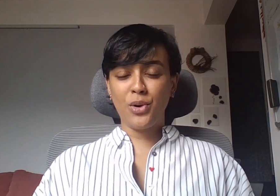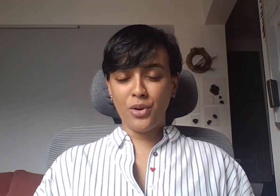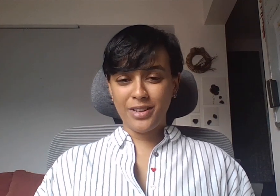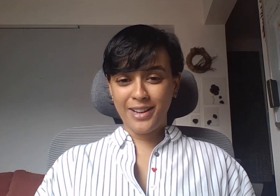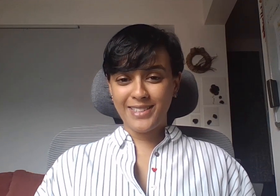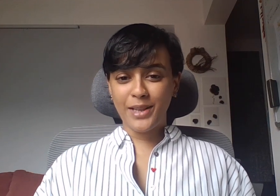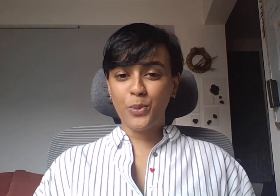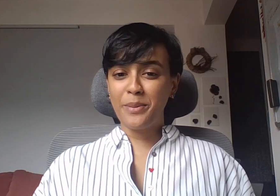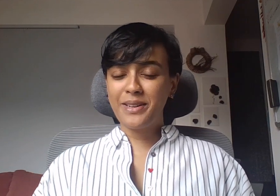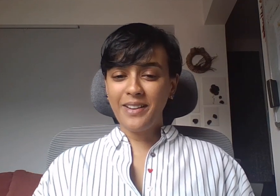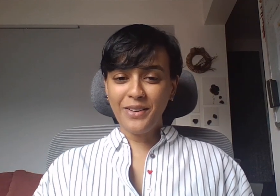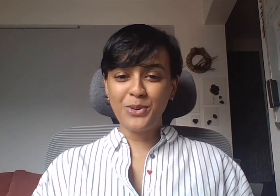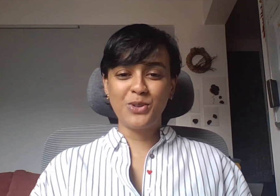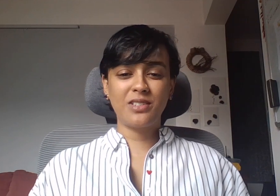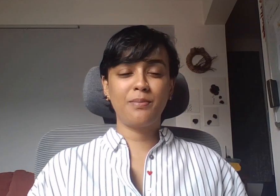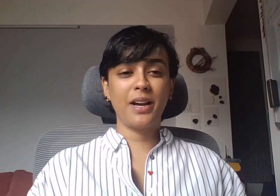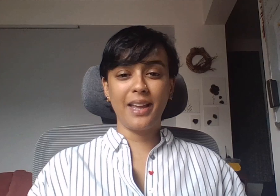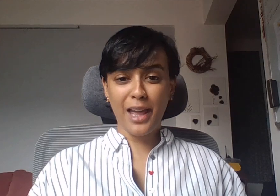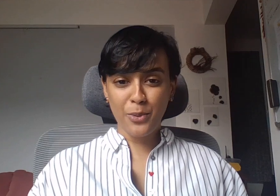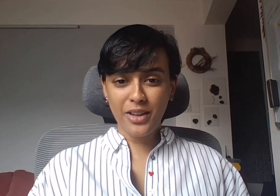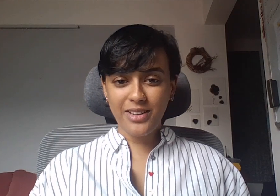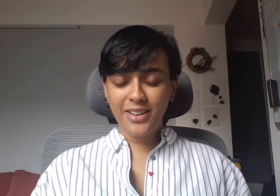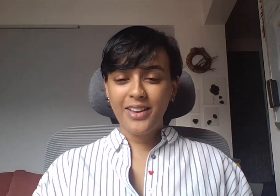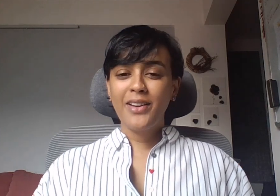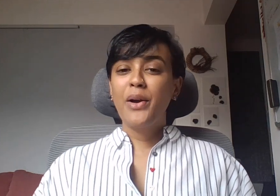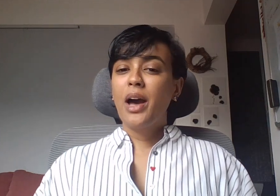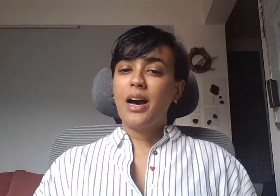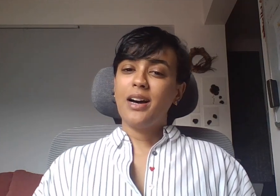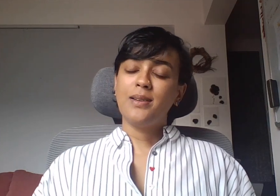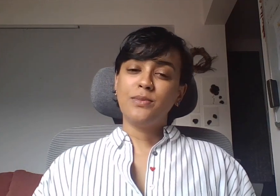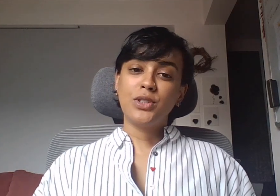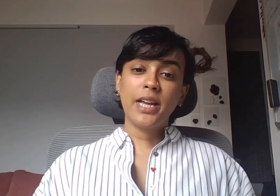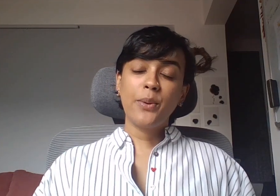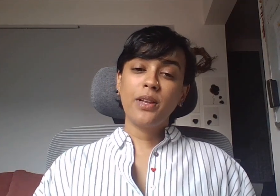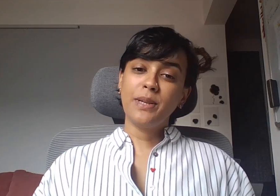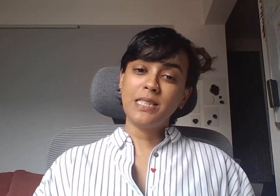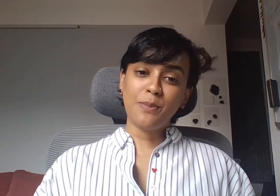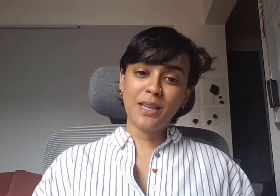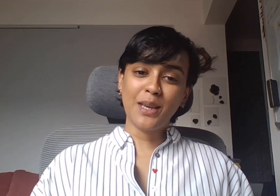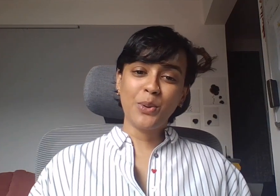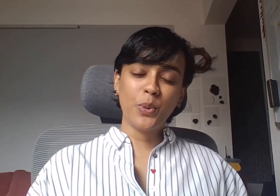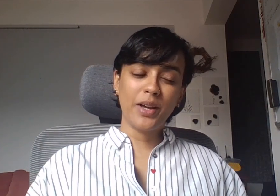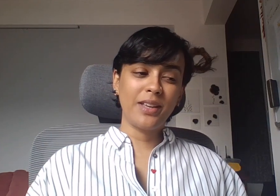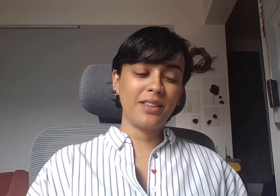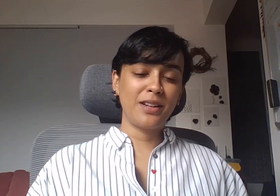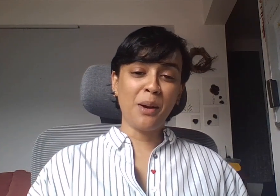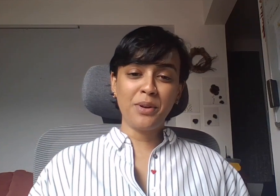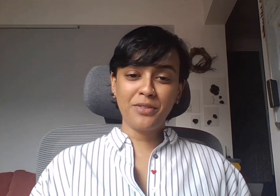Organizing?" webinar, hosted by Awid. Today, we'll be speaking with a number of